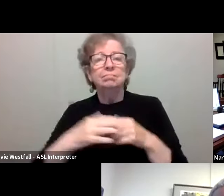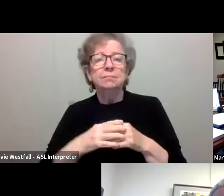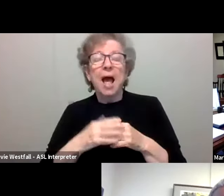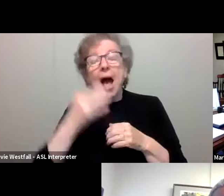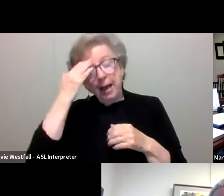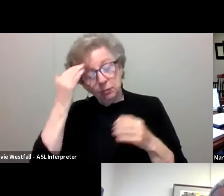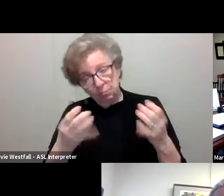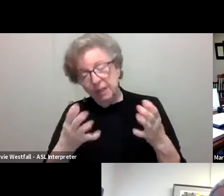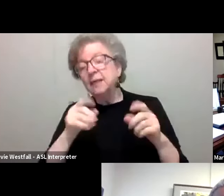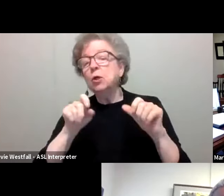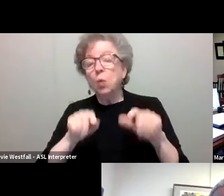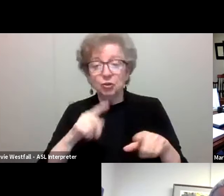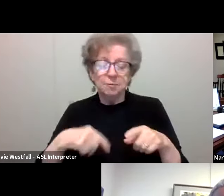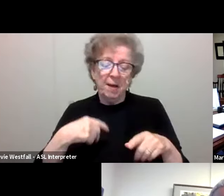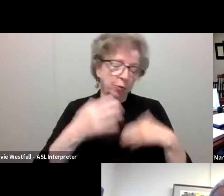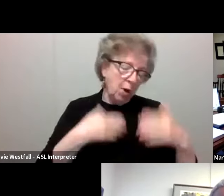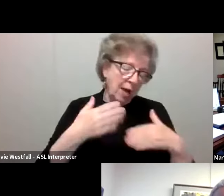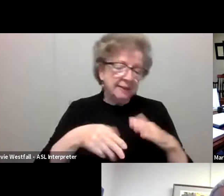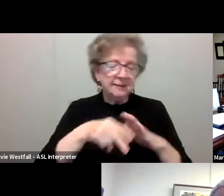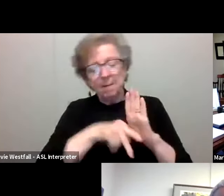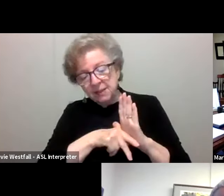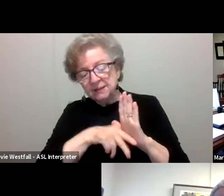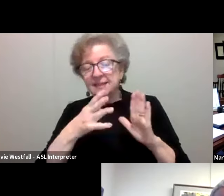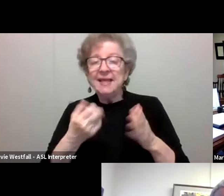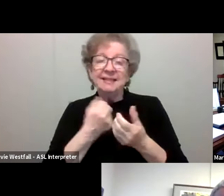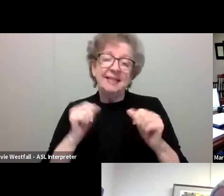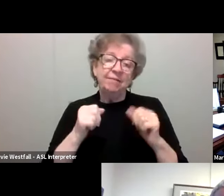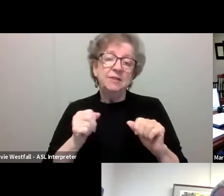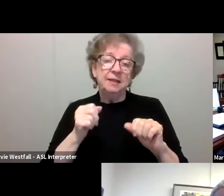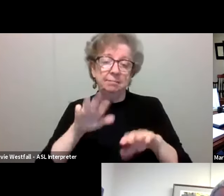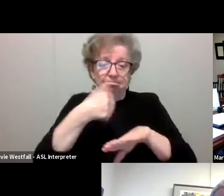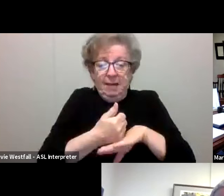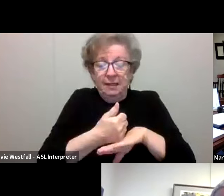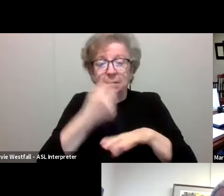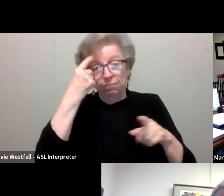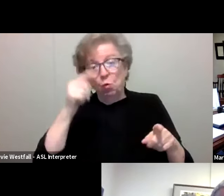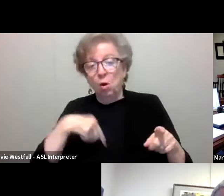about some of the processes and policies and safety measures we have in place, and we'll adjust those too